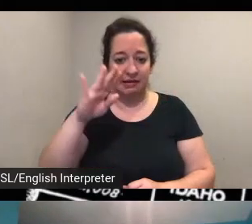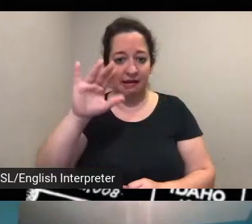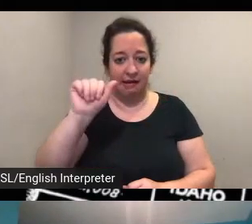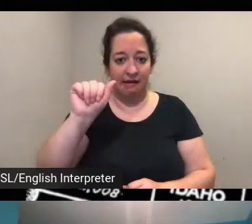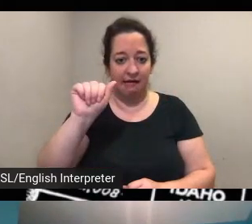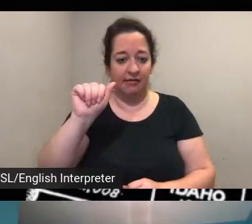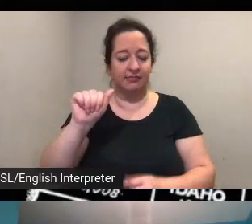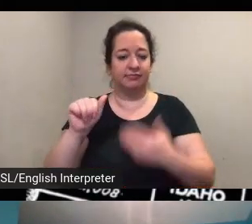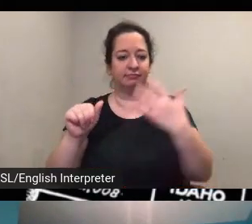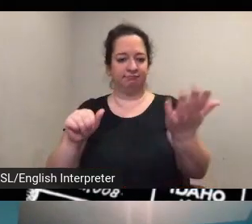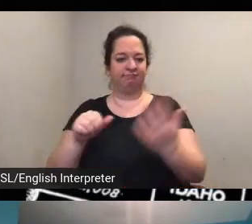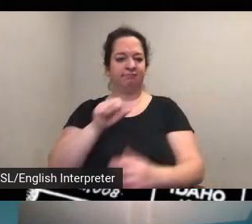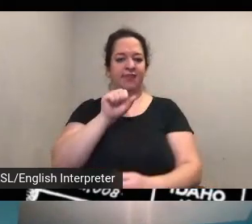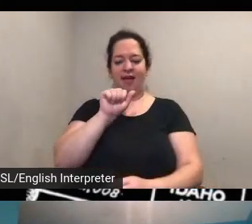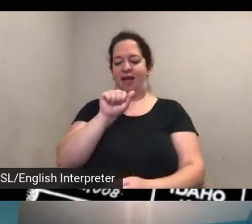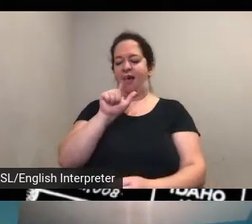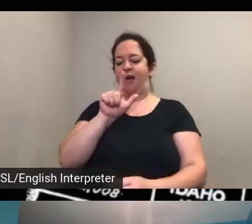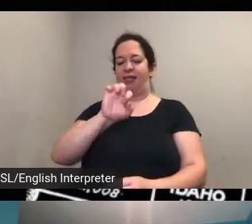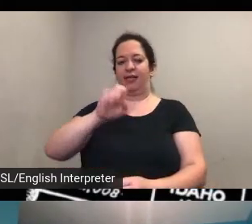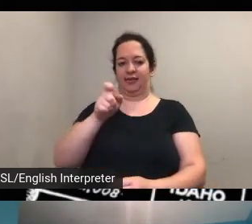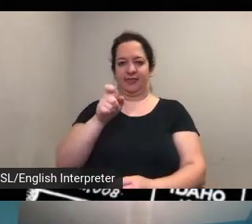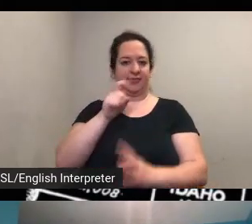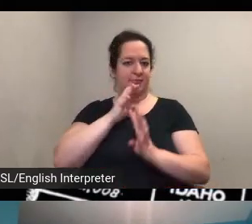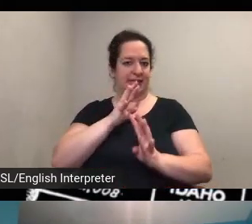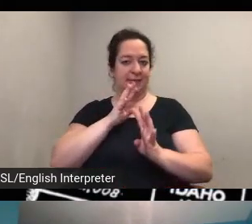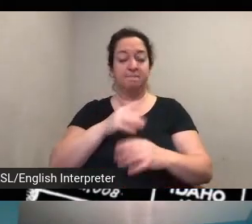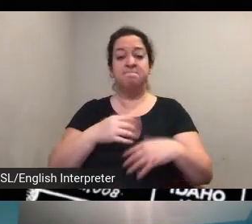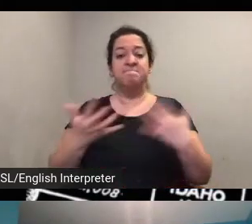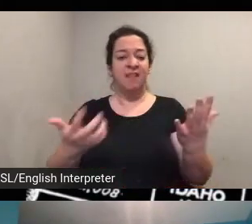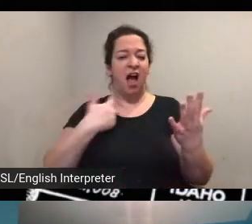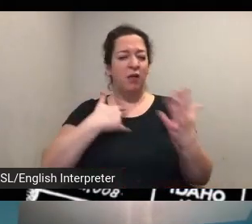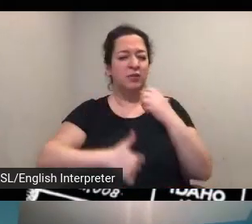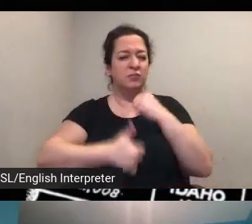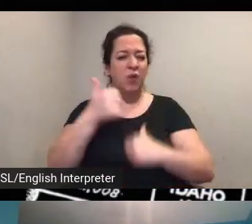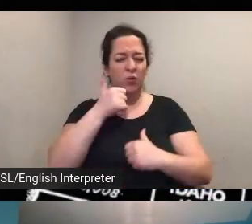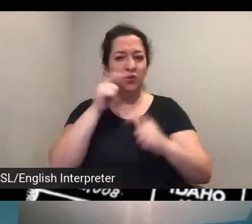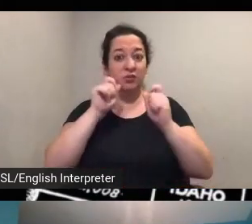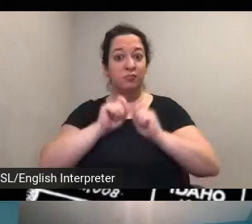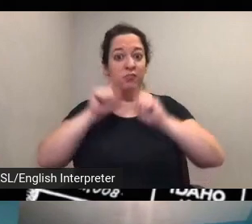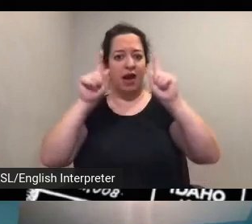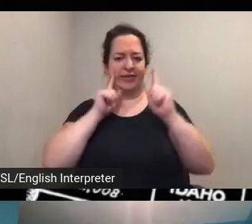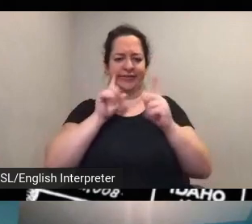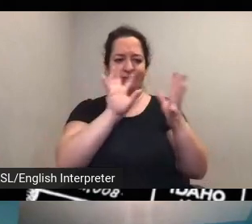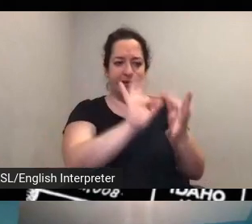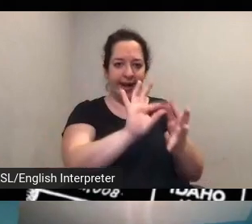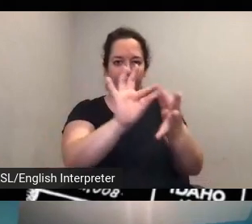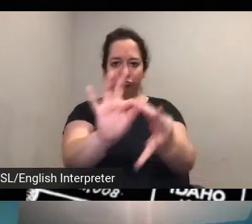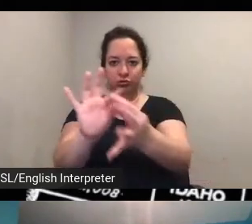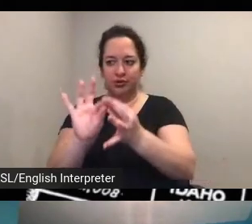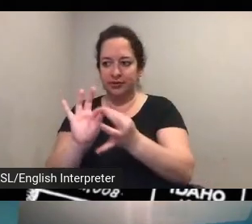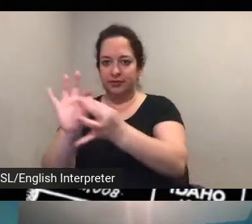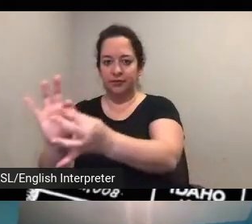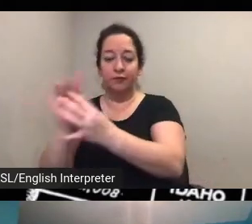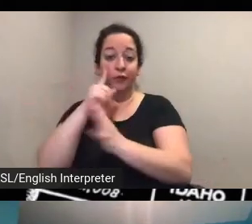um yeah i think that i was most surprised over you know making some of these connections so for example um someone